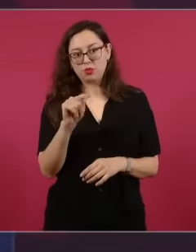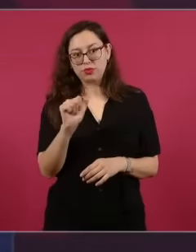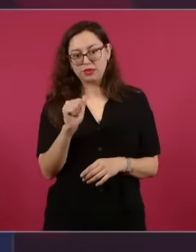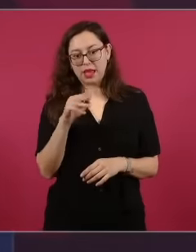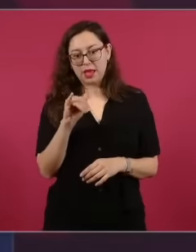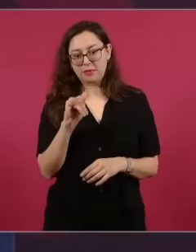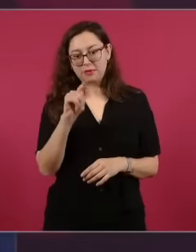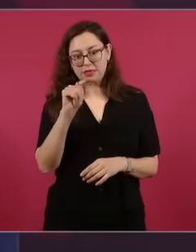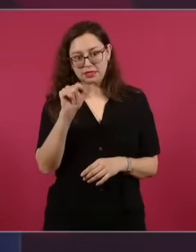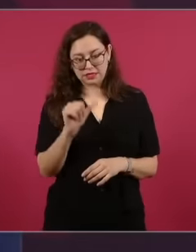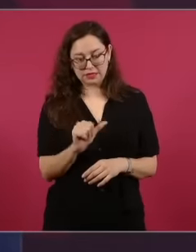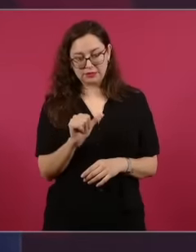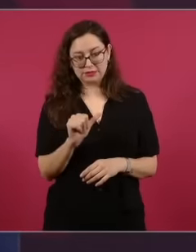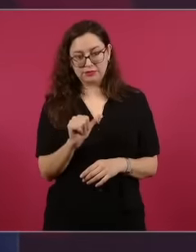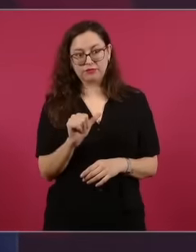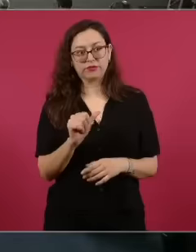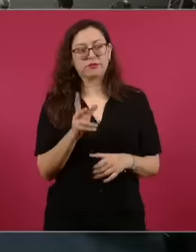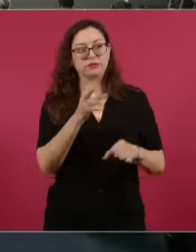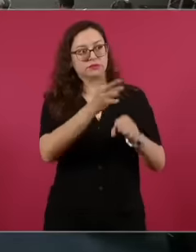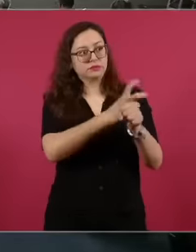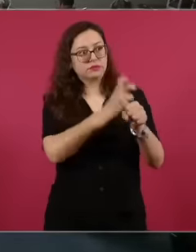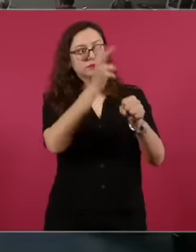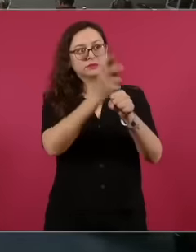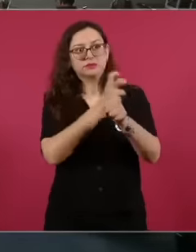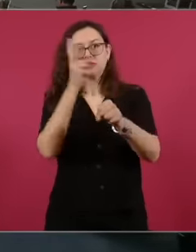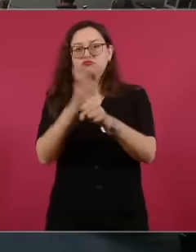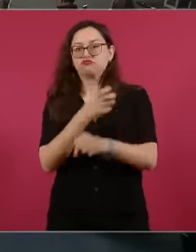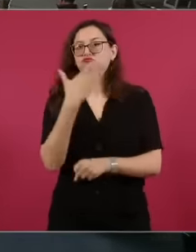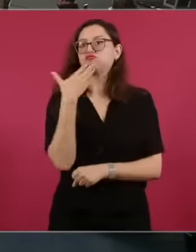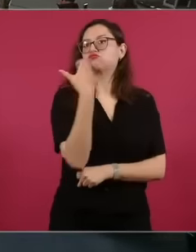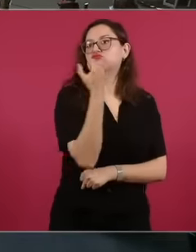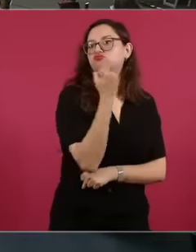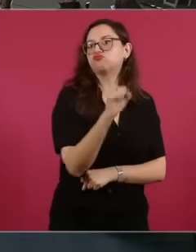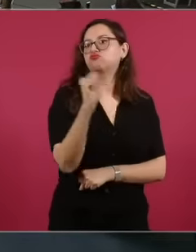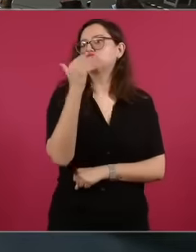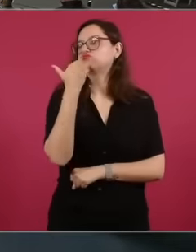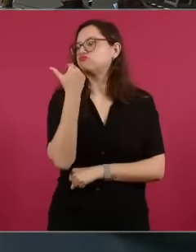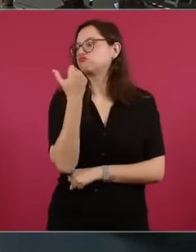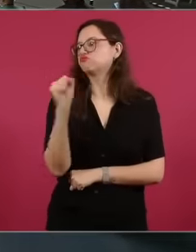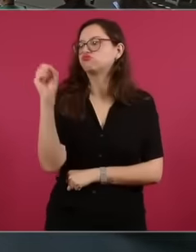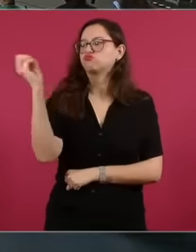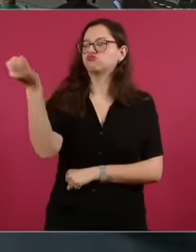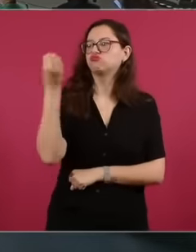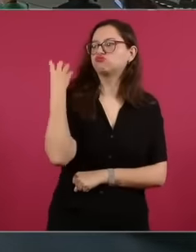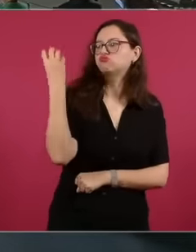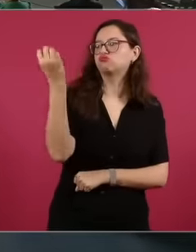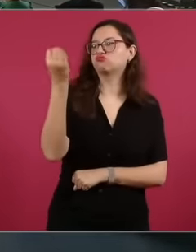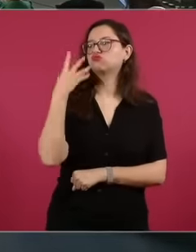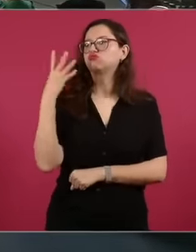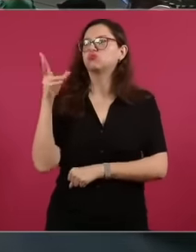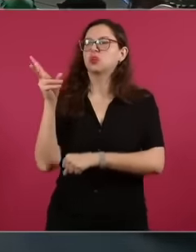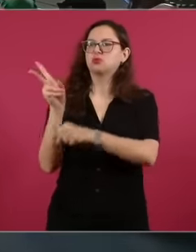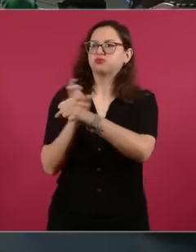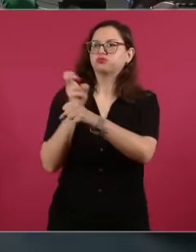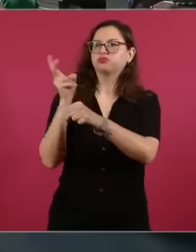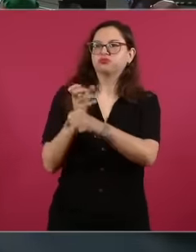Venezuelan businessman No, that's a publicist, not a